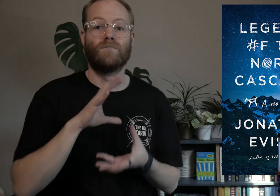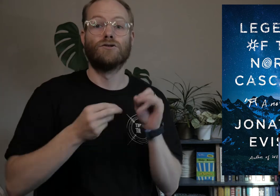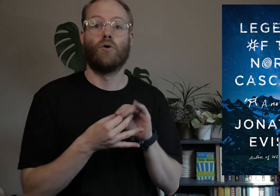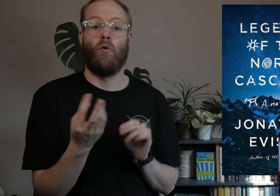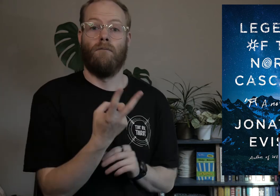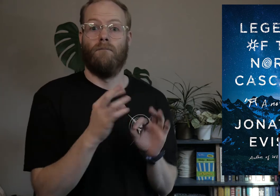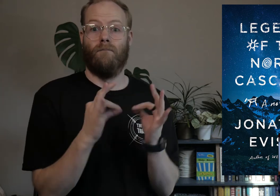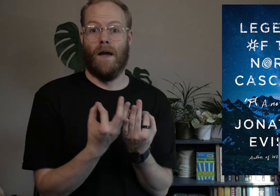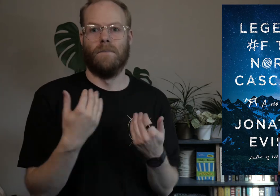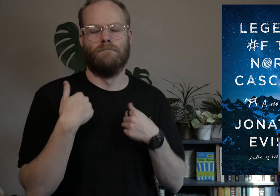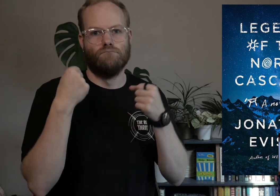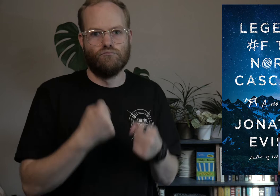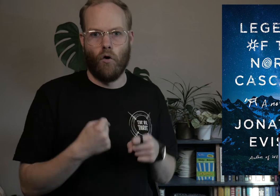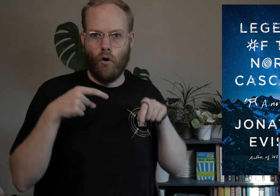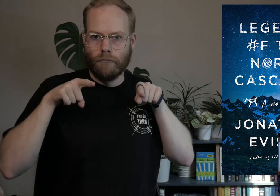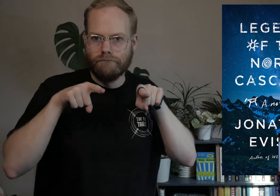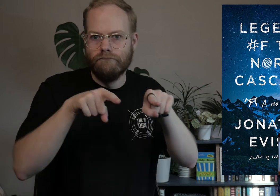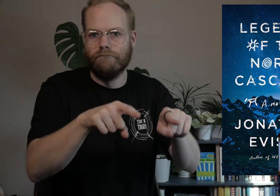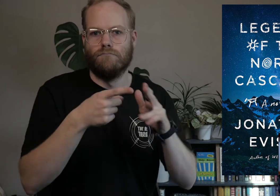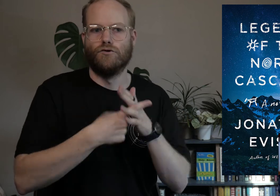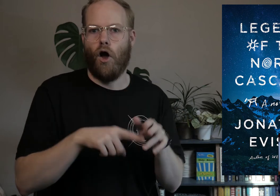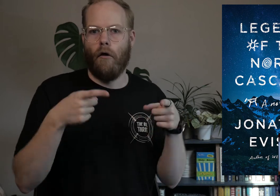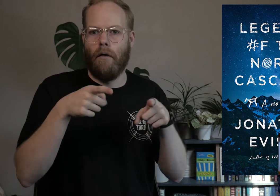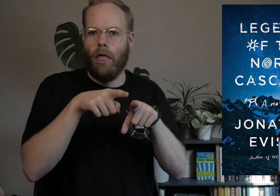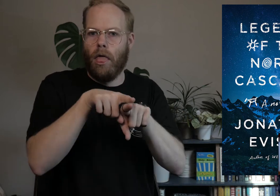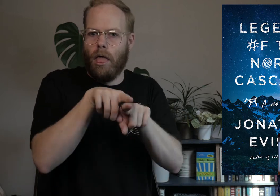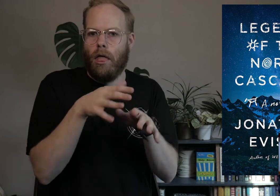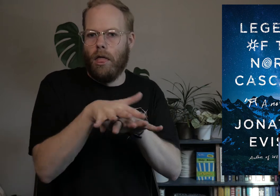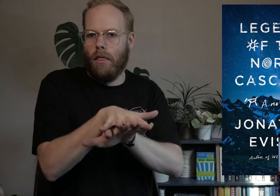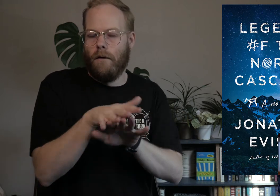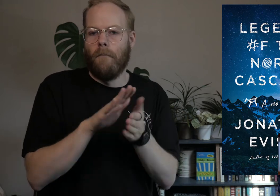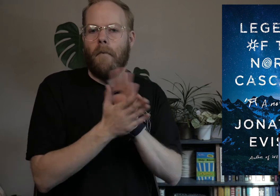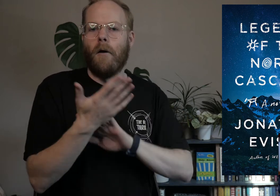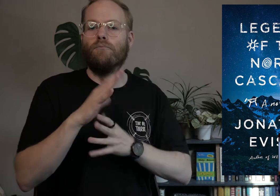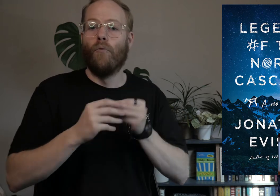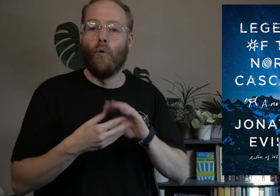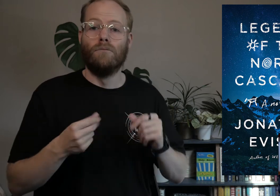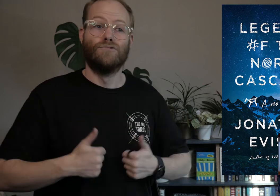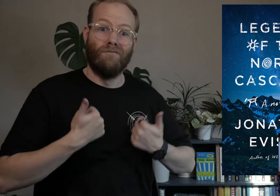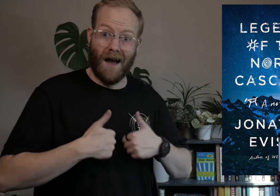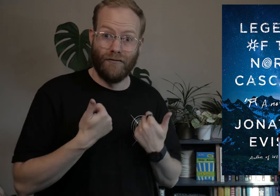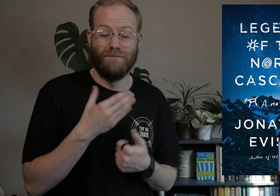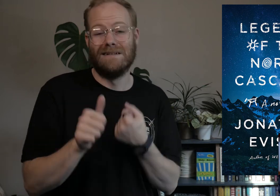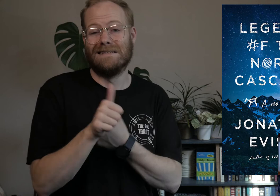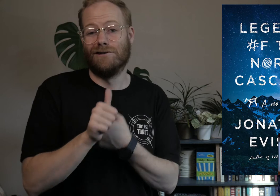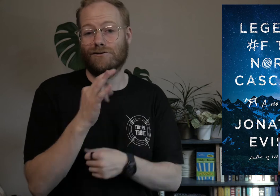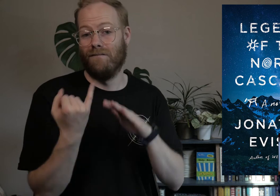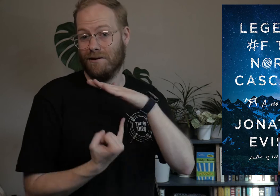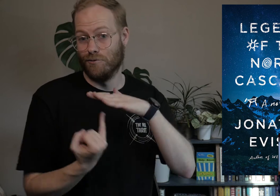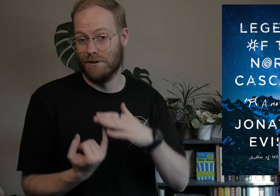The stories of these two families have strong parallels and start to merge, becoming a story of survival, the dangers of isolation.